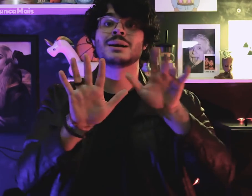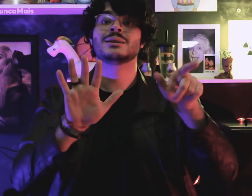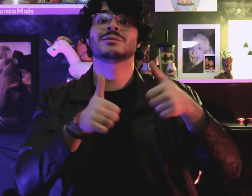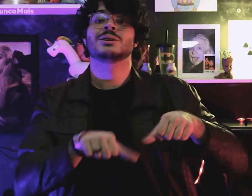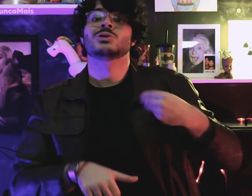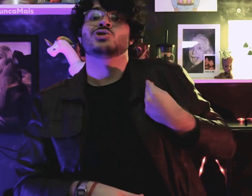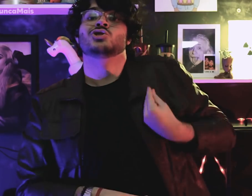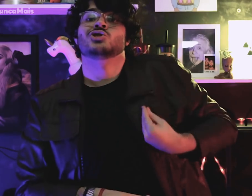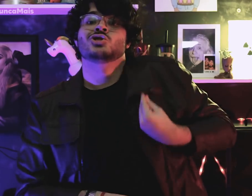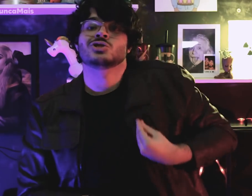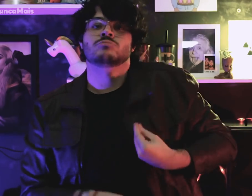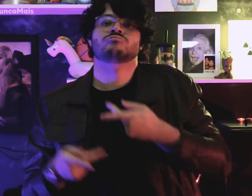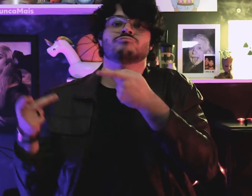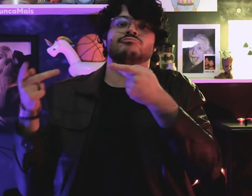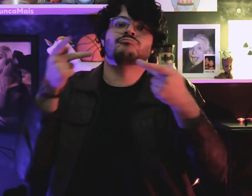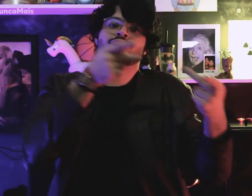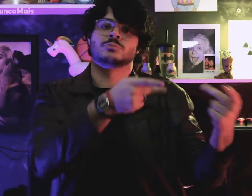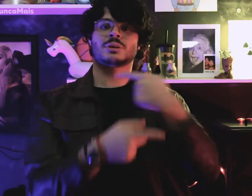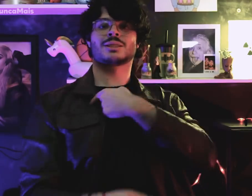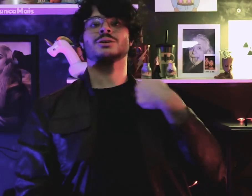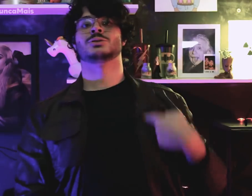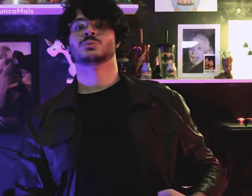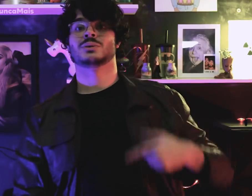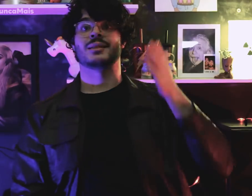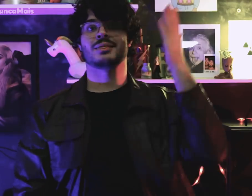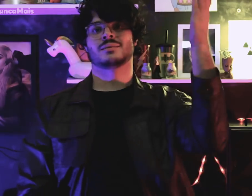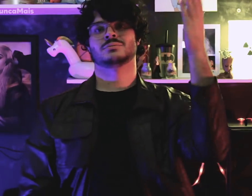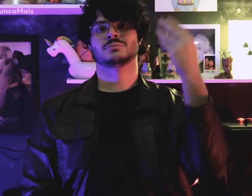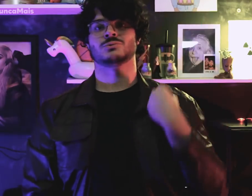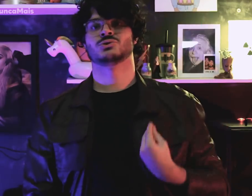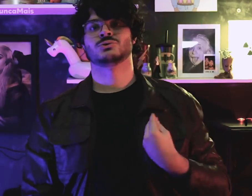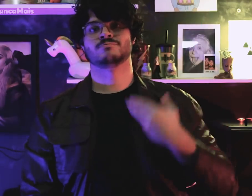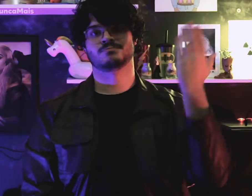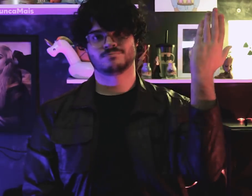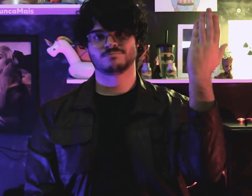was making a visit diplomatic to China.